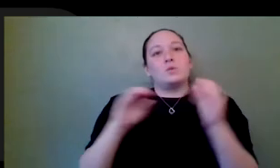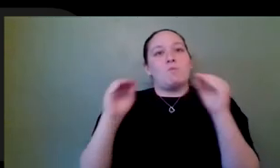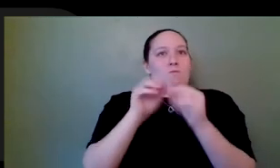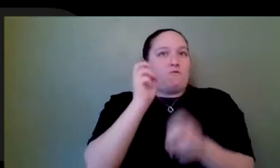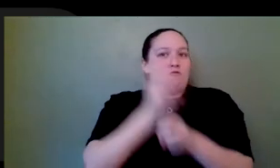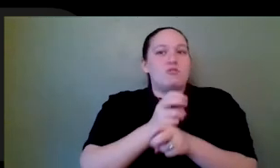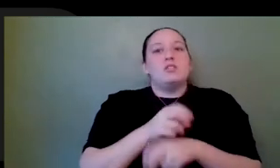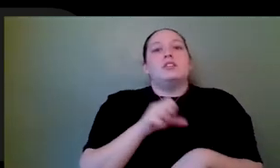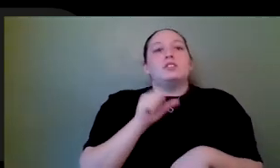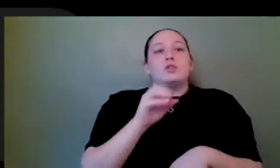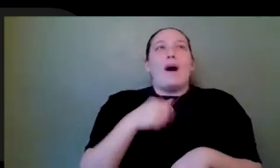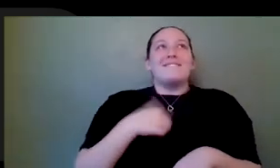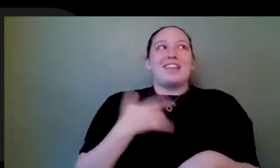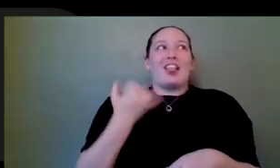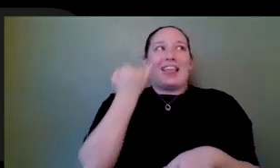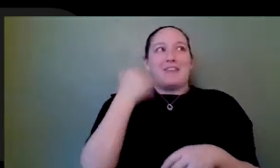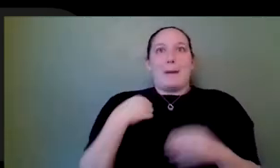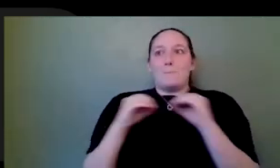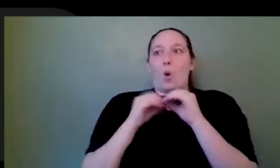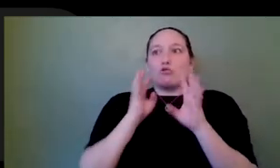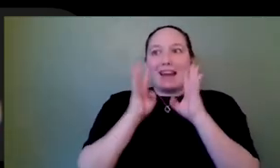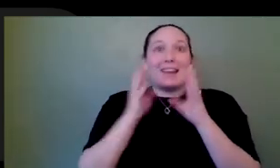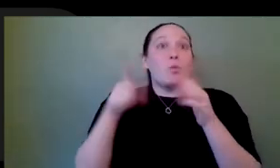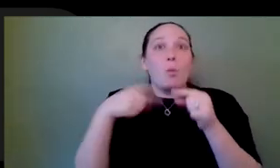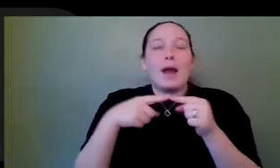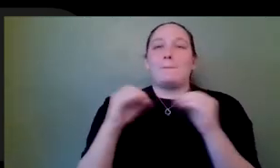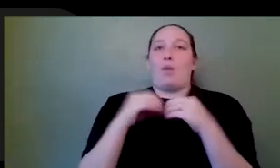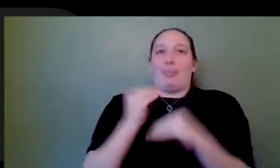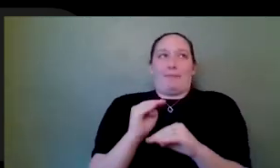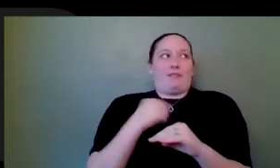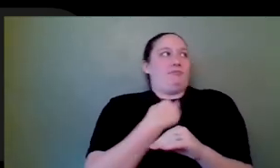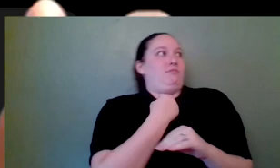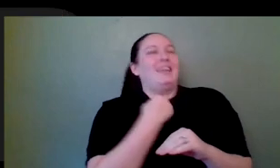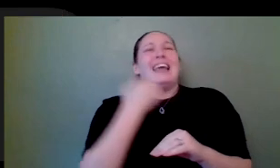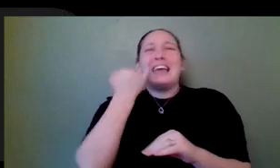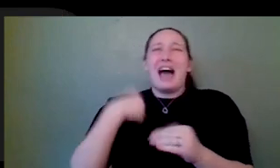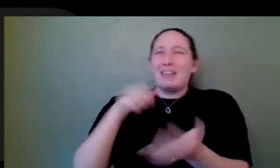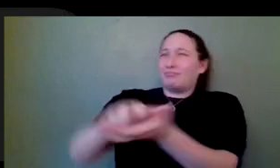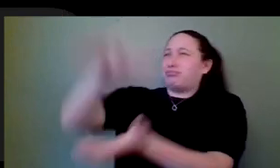my most creative. When you can have everything, you don't try as hard. Usually I'll just add this and just add that. Just add this. You're not